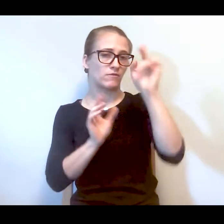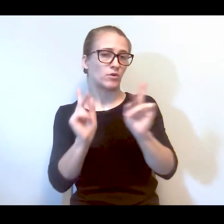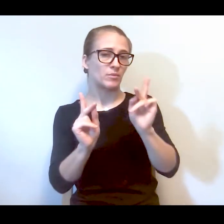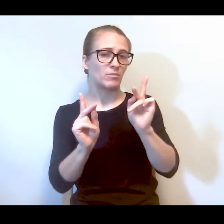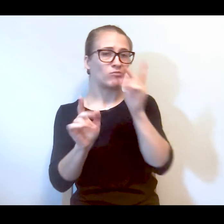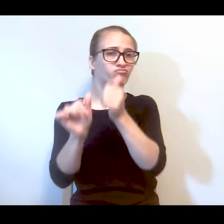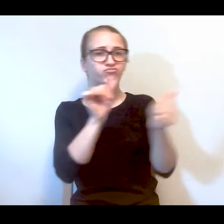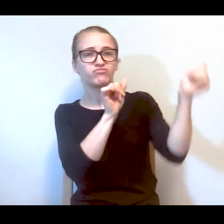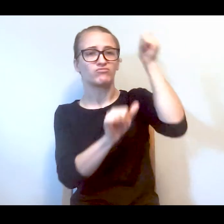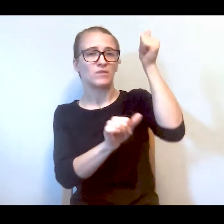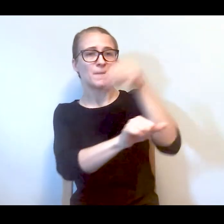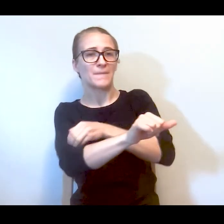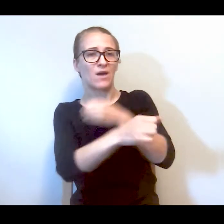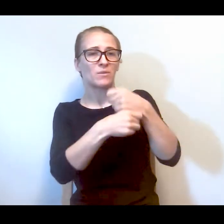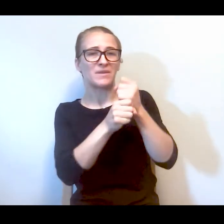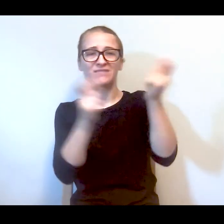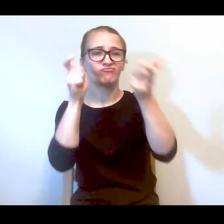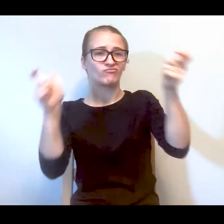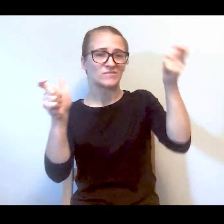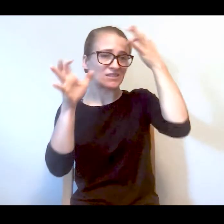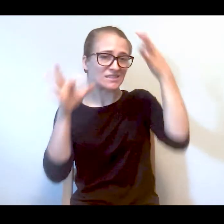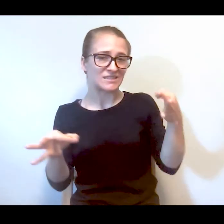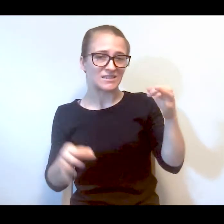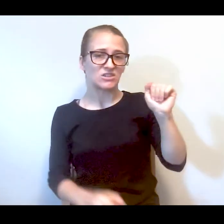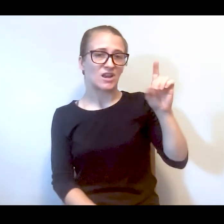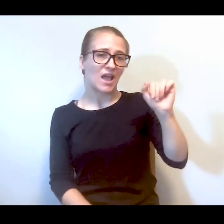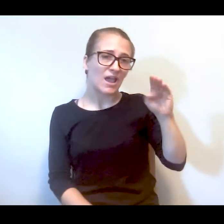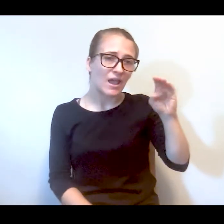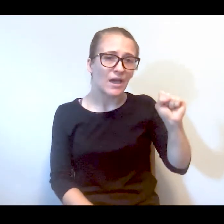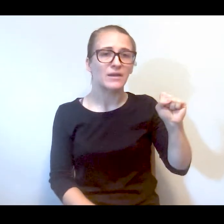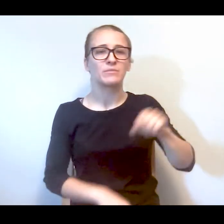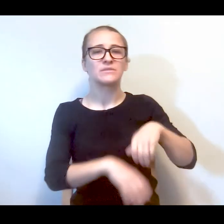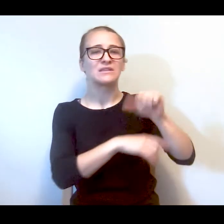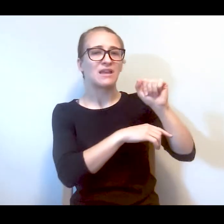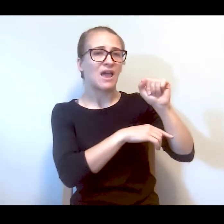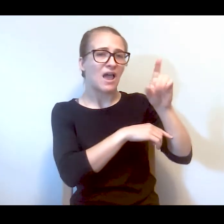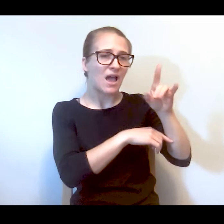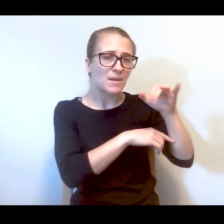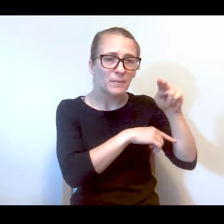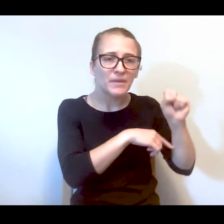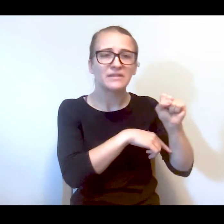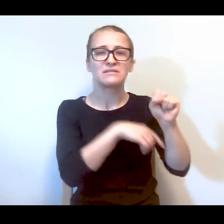people in power making big decisions, the Adams administration and elected officials negotiating a